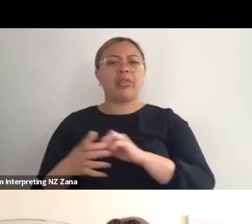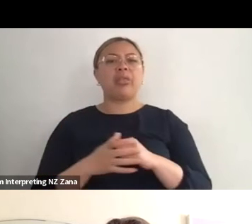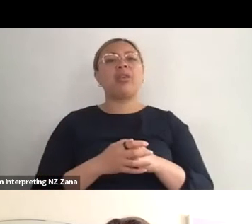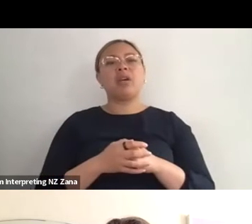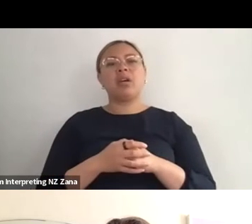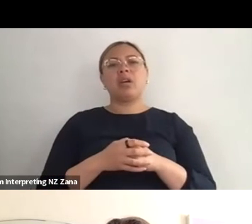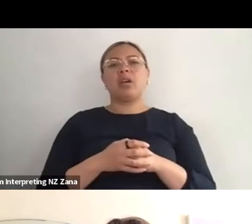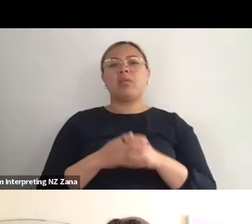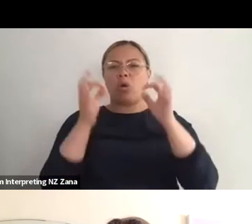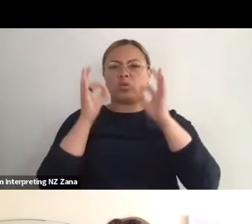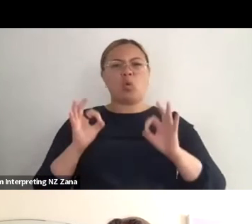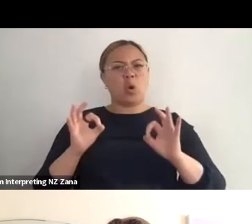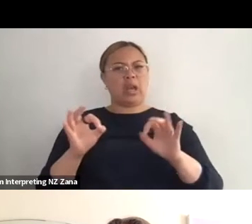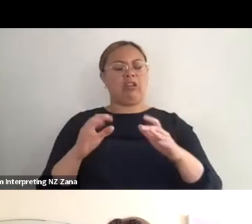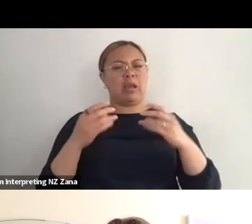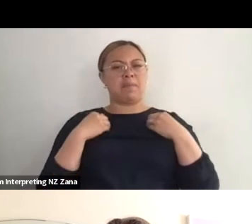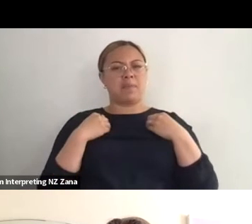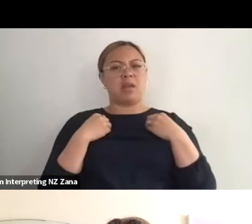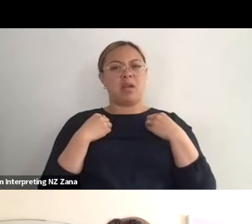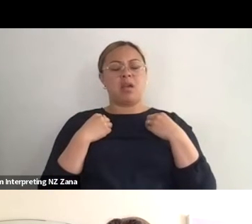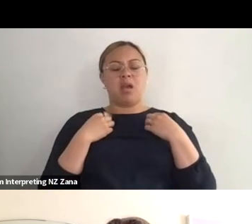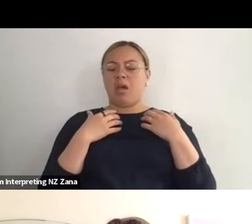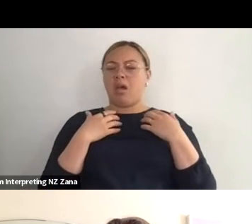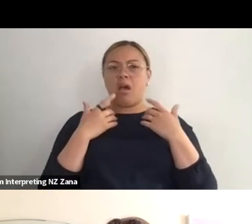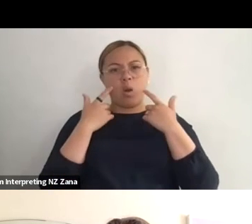and I feel very well looked after by them when we are working together.